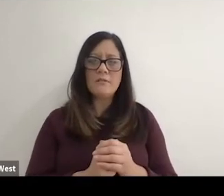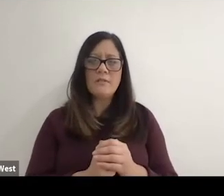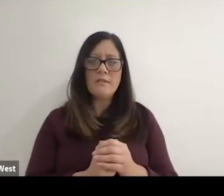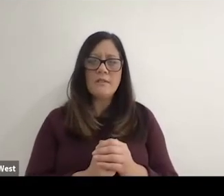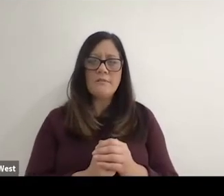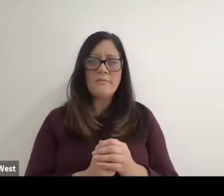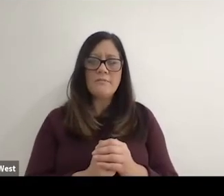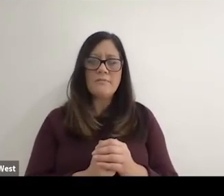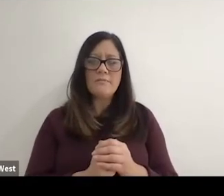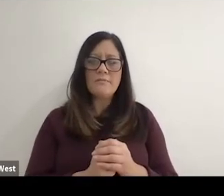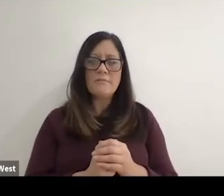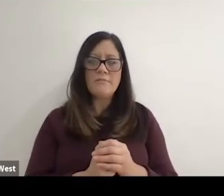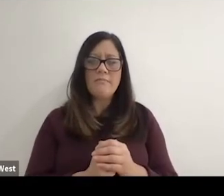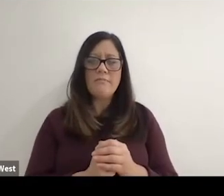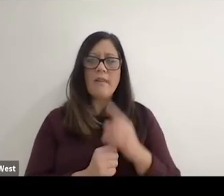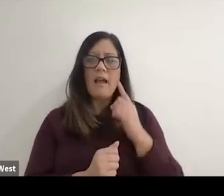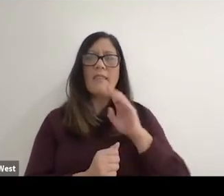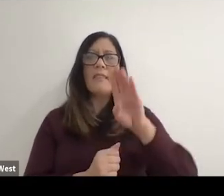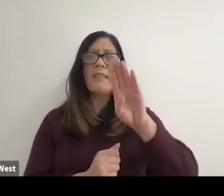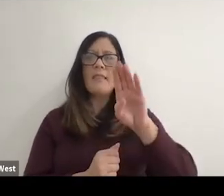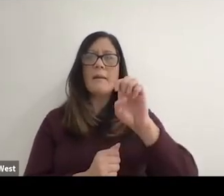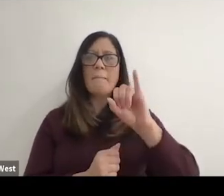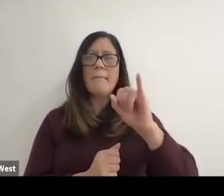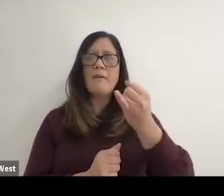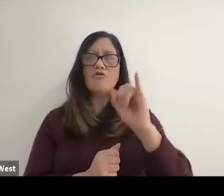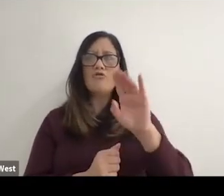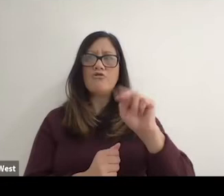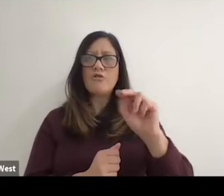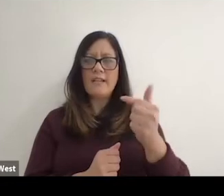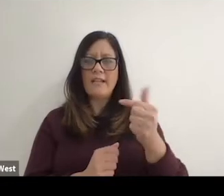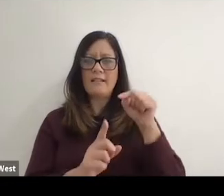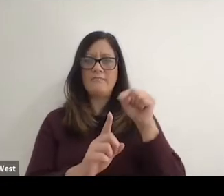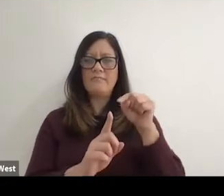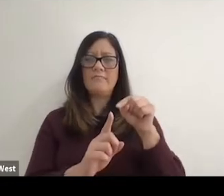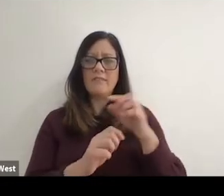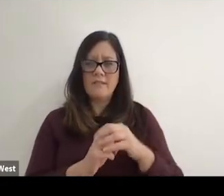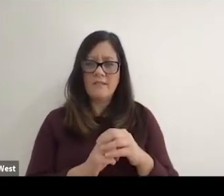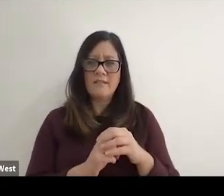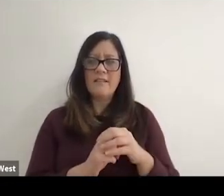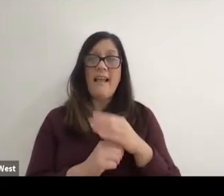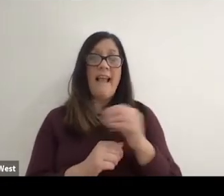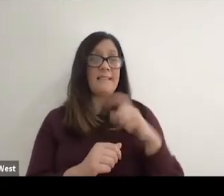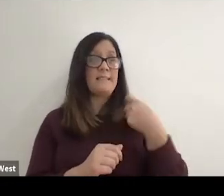Anjali as I've learned and and I think Beijing was the. Barcelona 90, two were amazing